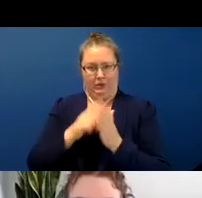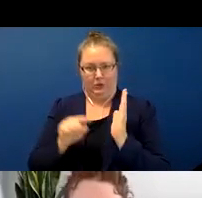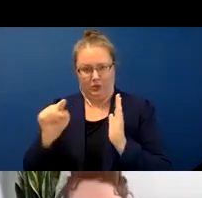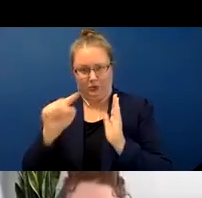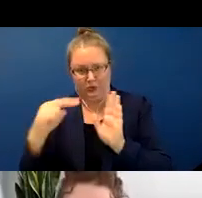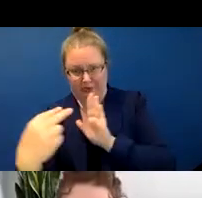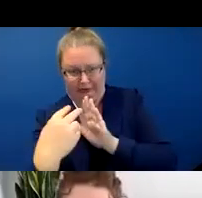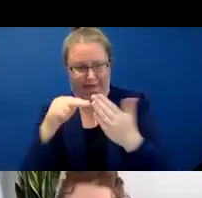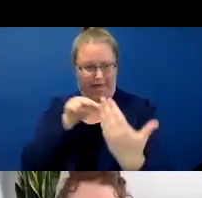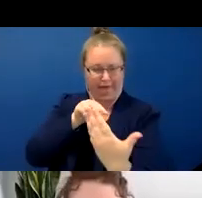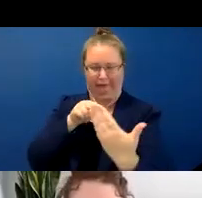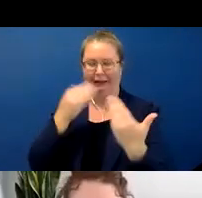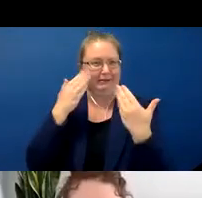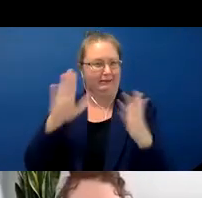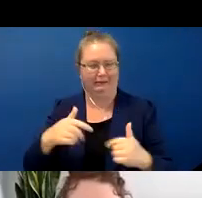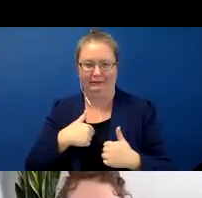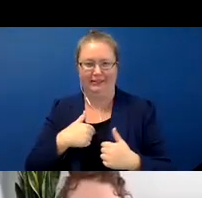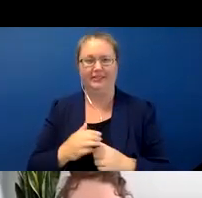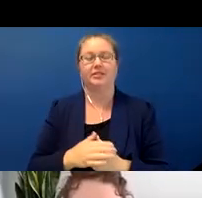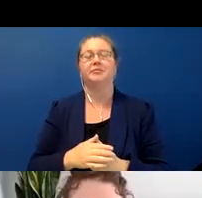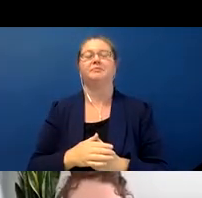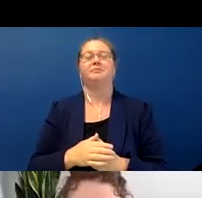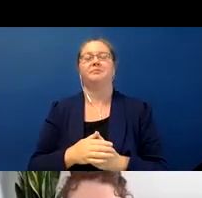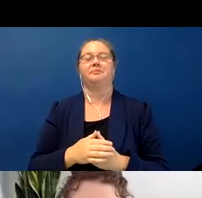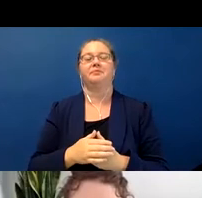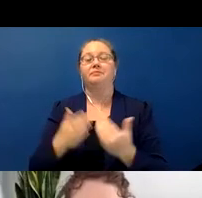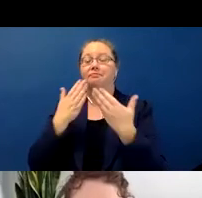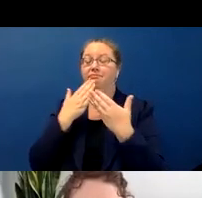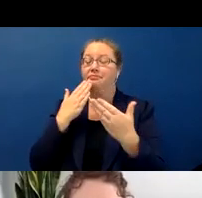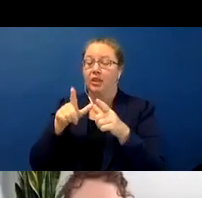Thank you so much to the Linguistics department, Language Science Talks series and University